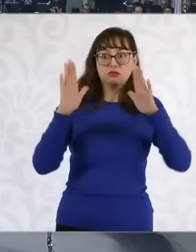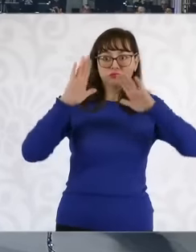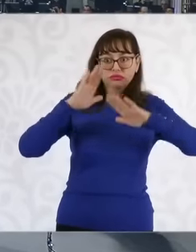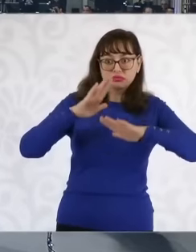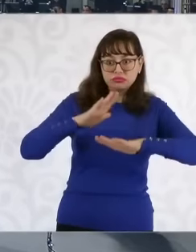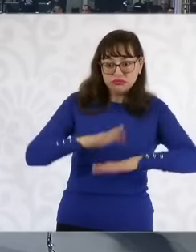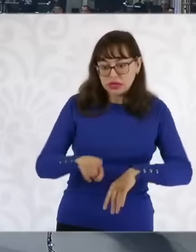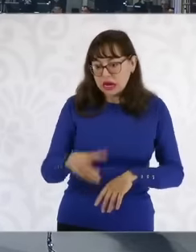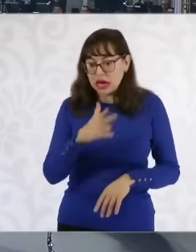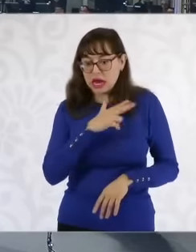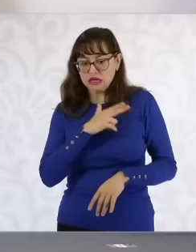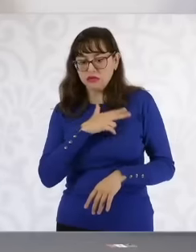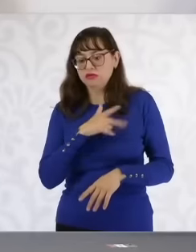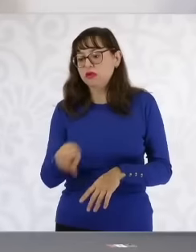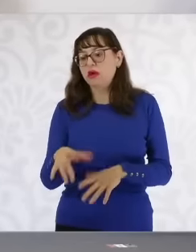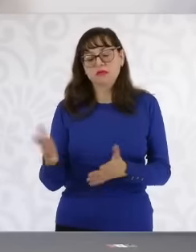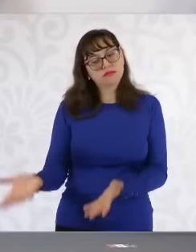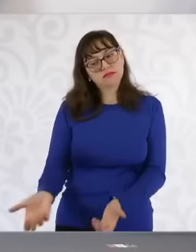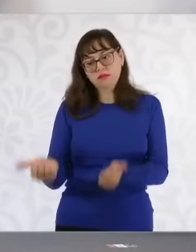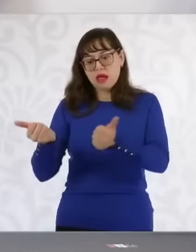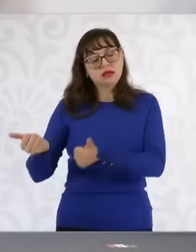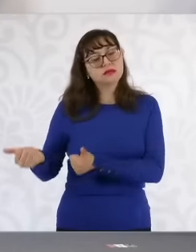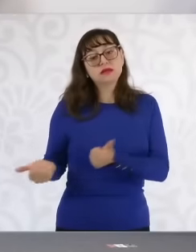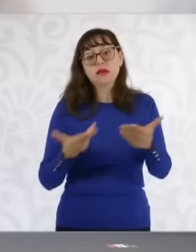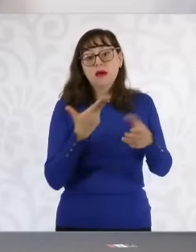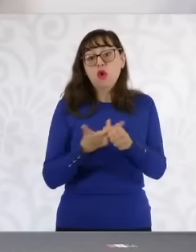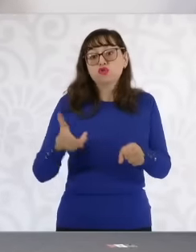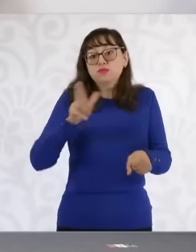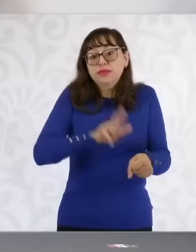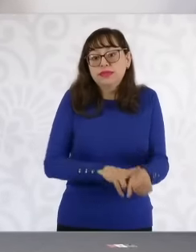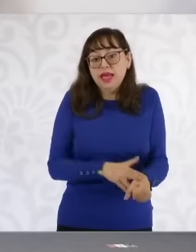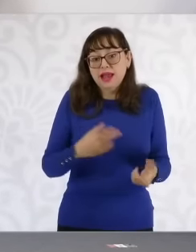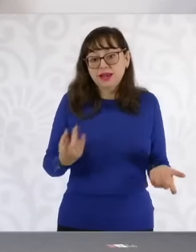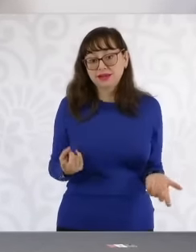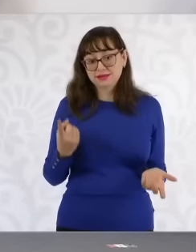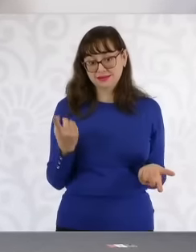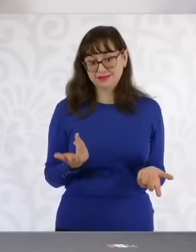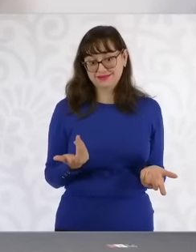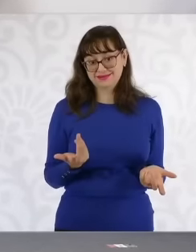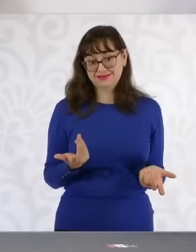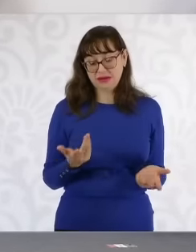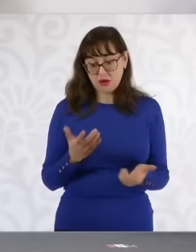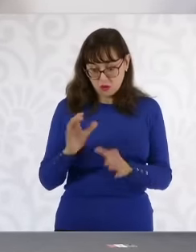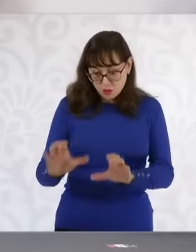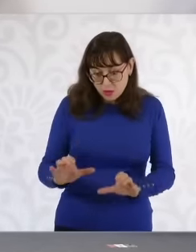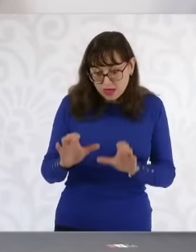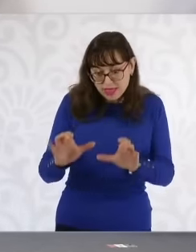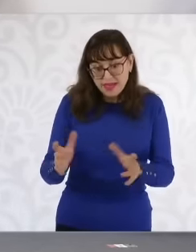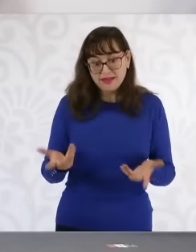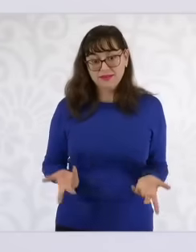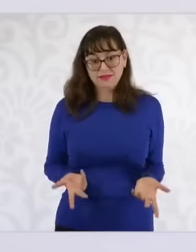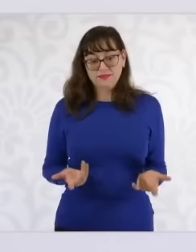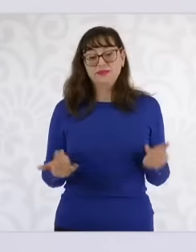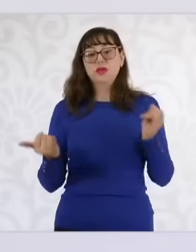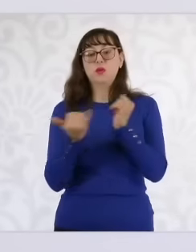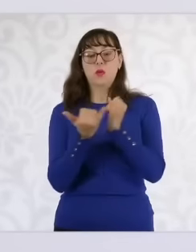the closest hospital facilities there are eh Also this the detainees immediately